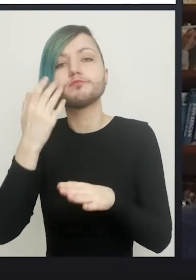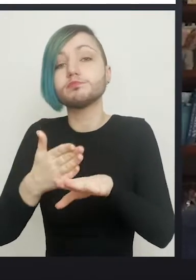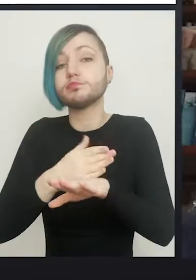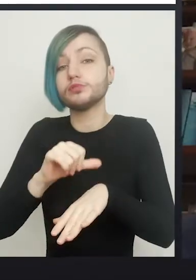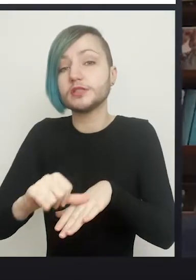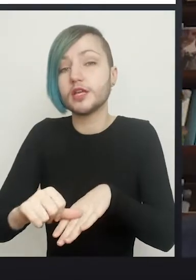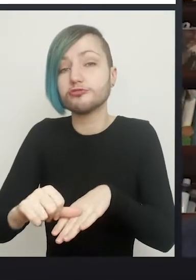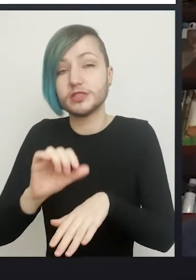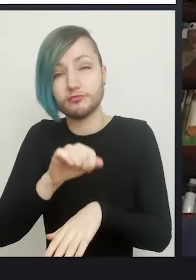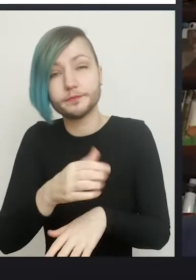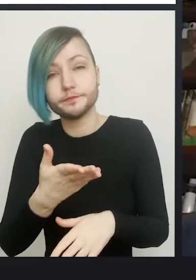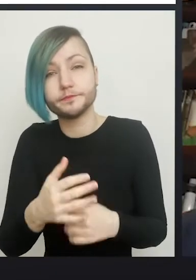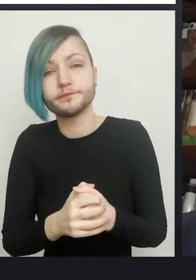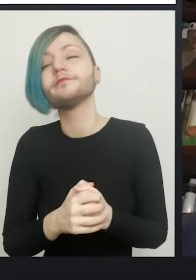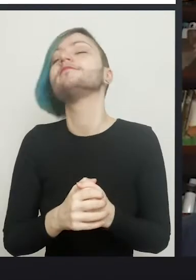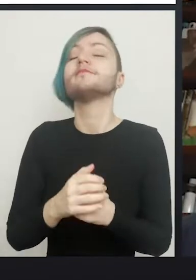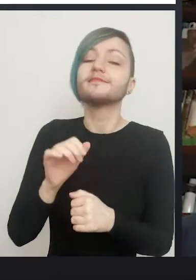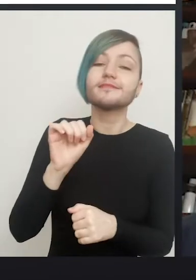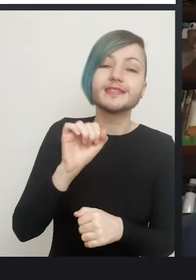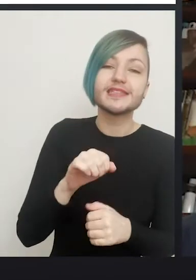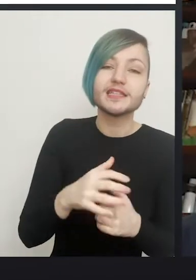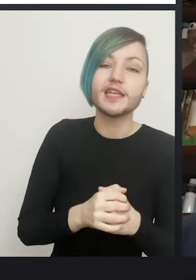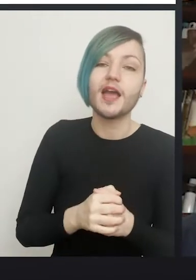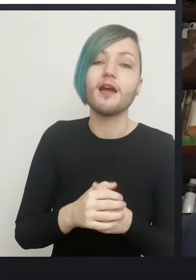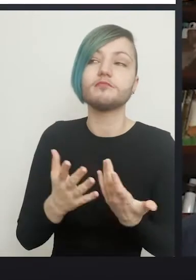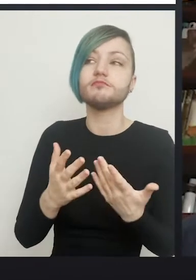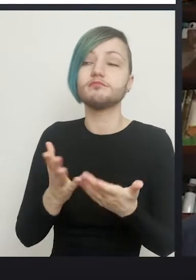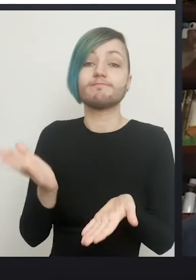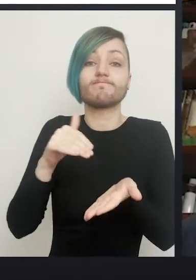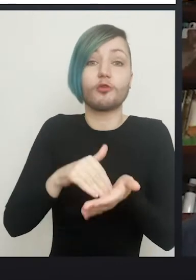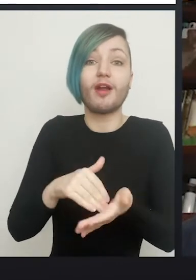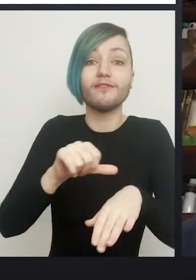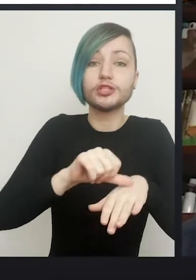Yeah, I mean you won't get to clinic without a referral, so some of these things may have been